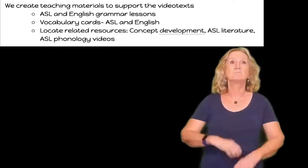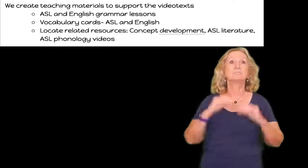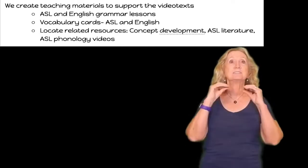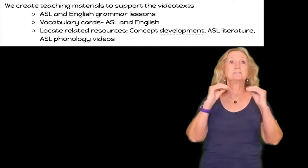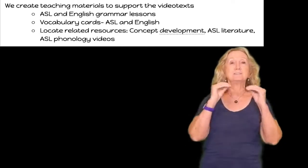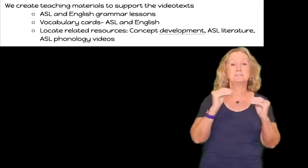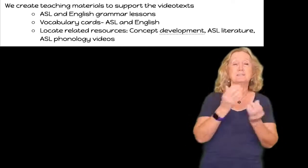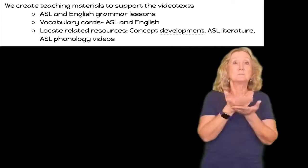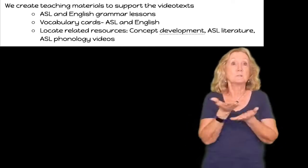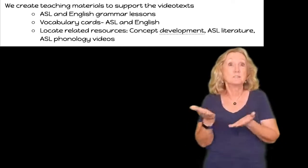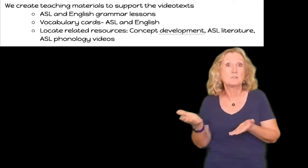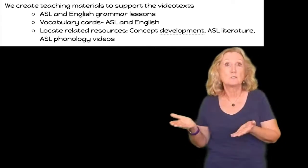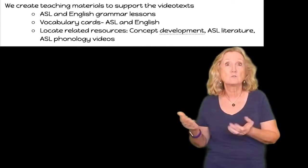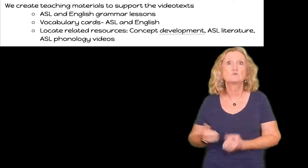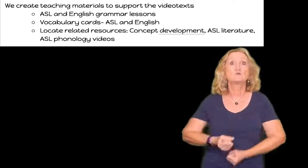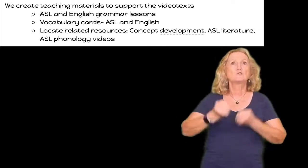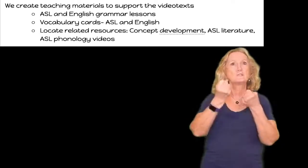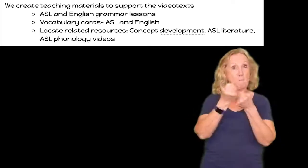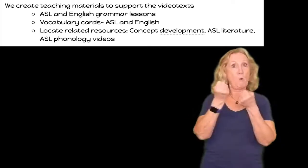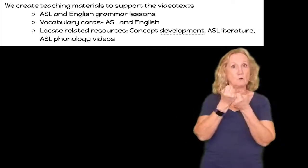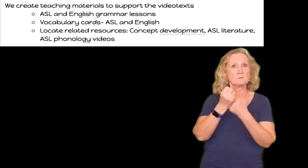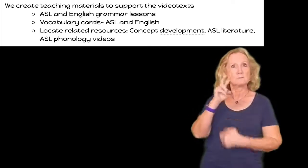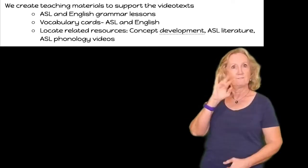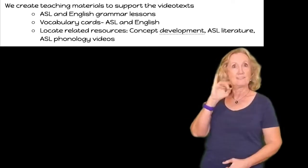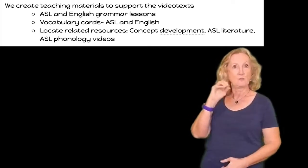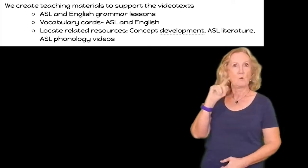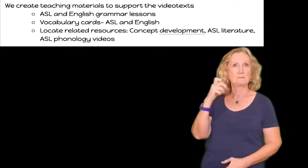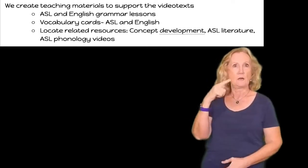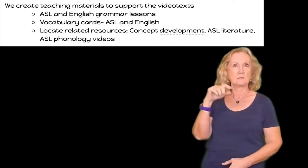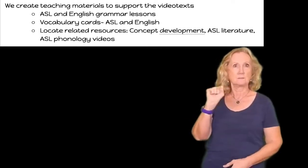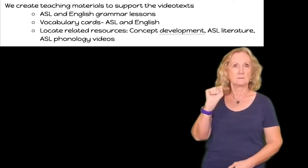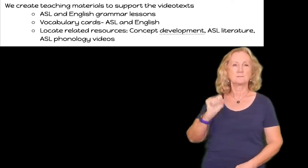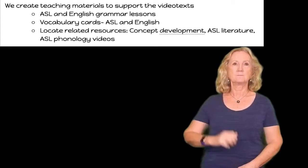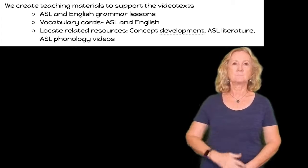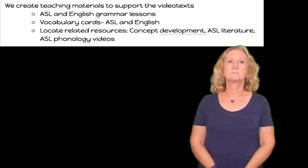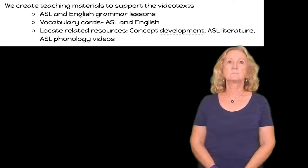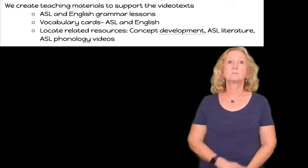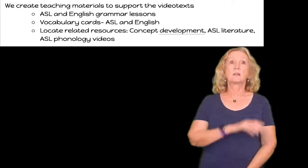we create teaching materials to support